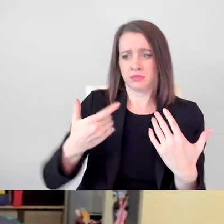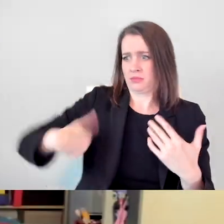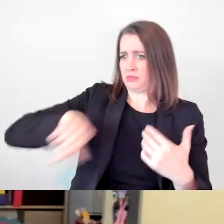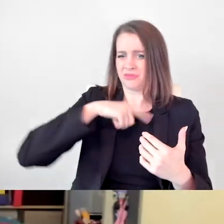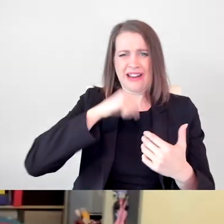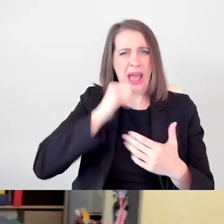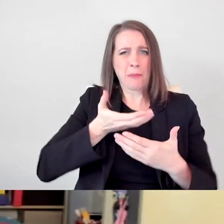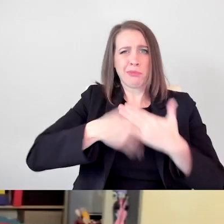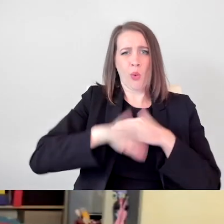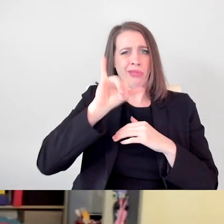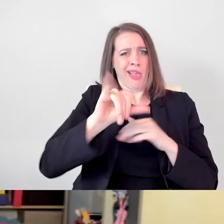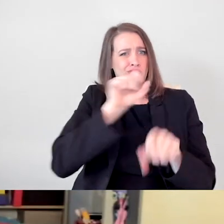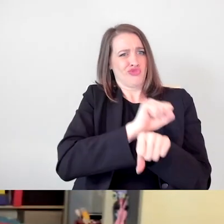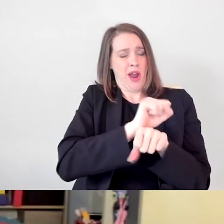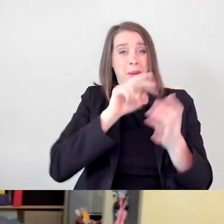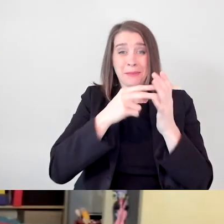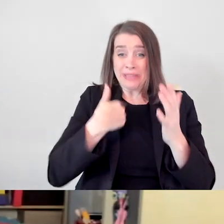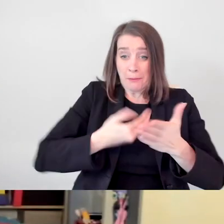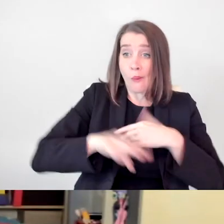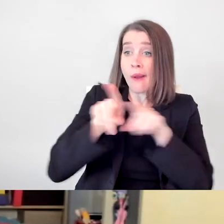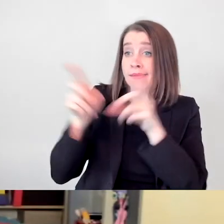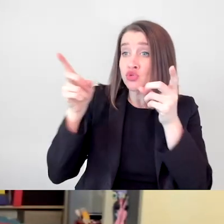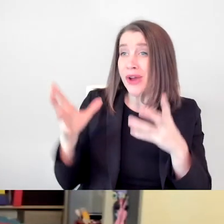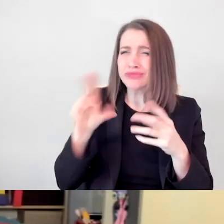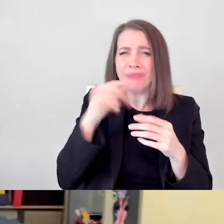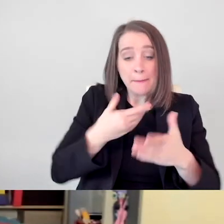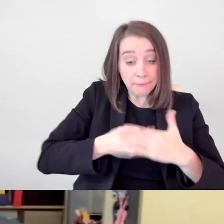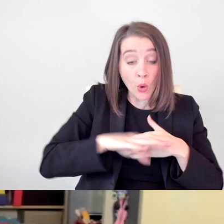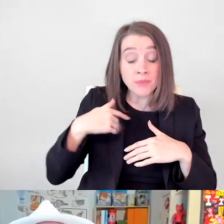You become a director, and you grow into these roles through hard work.